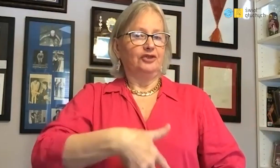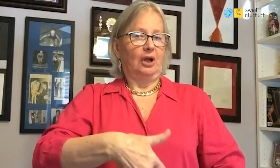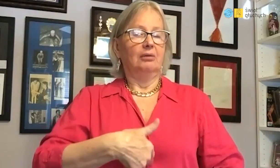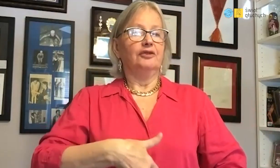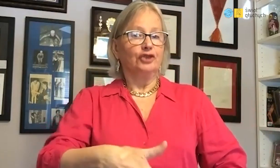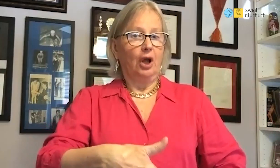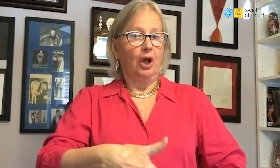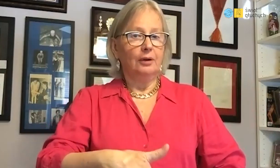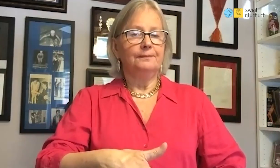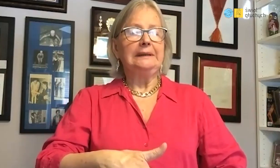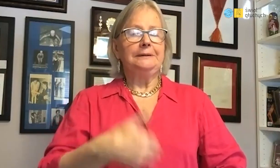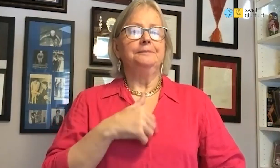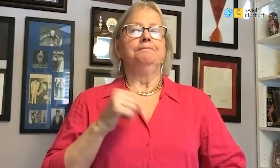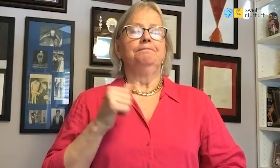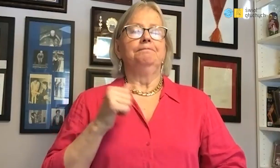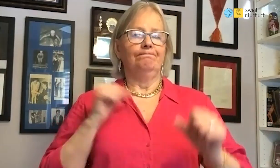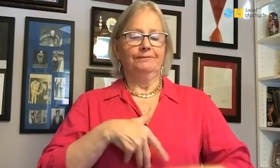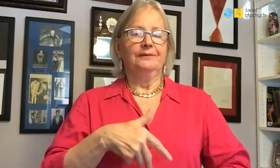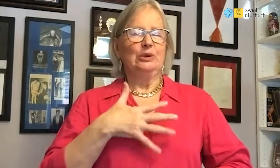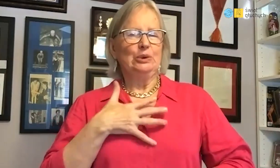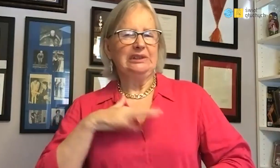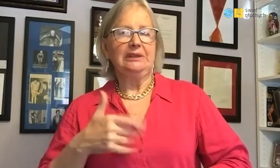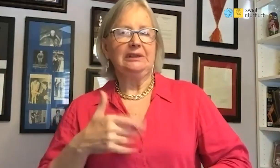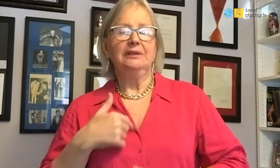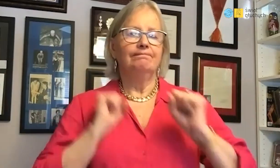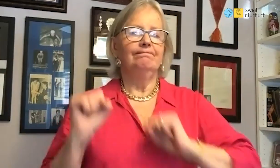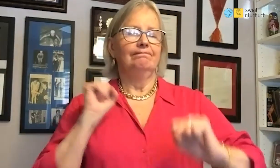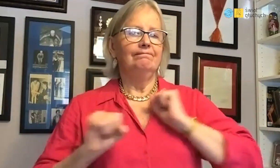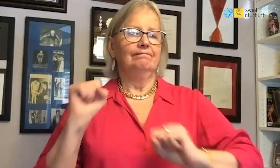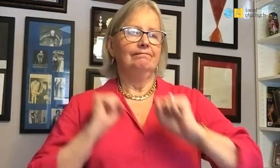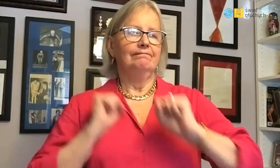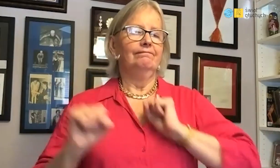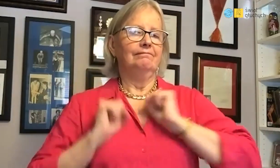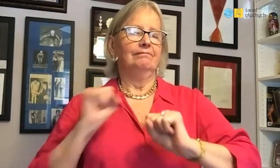Still, up to five month I was still training.